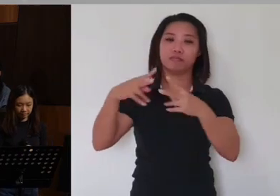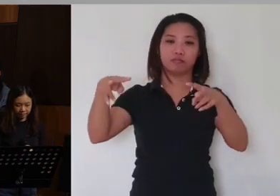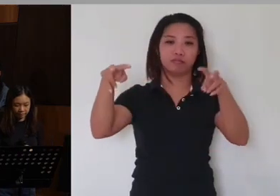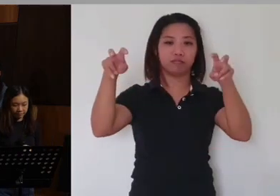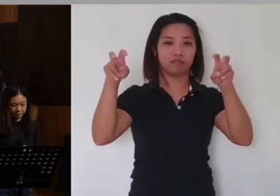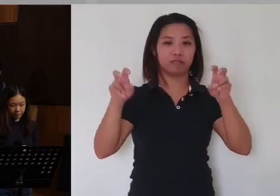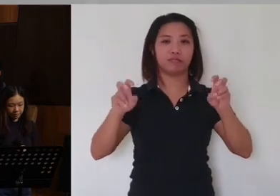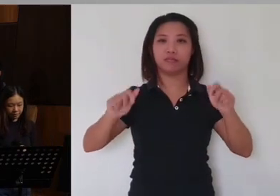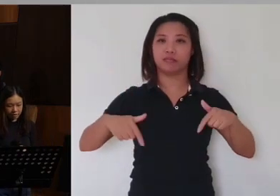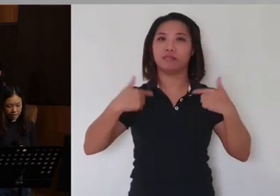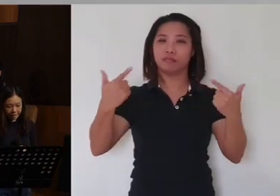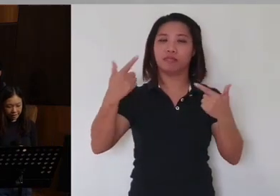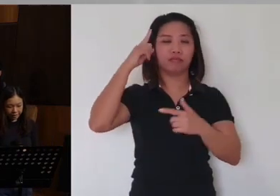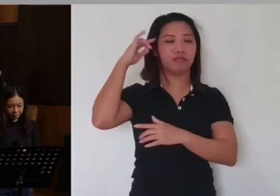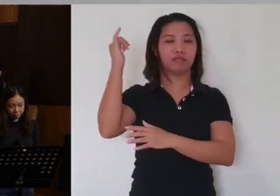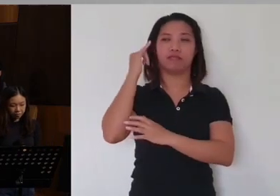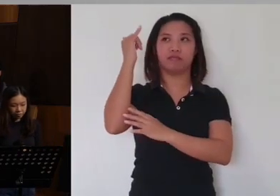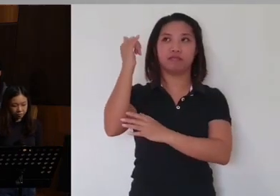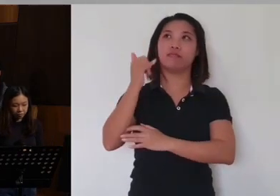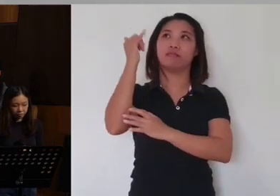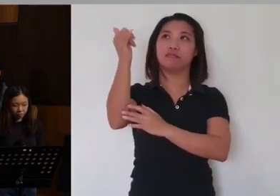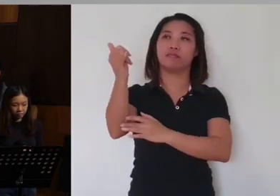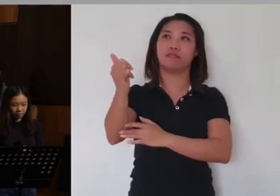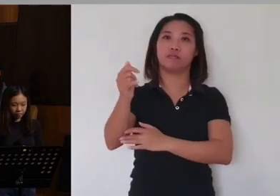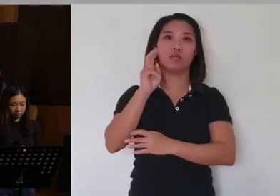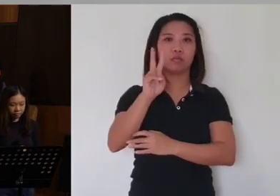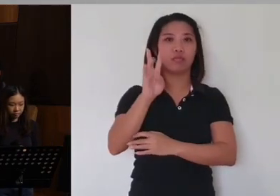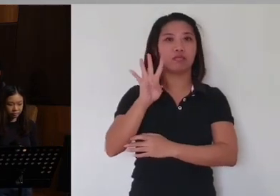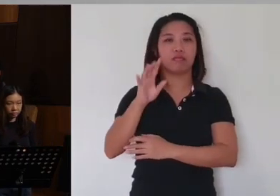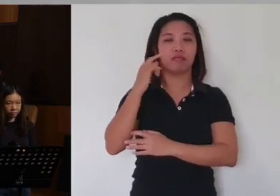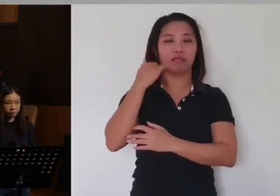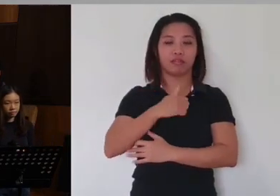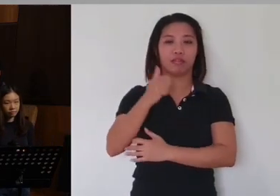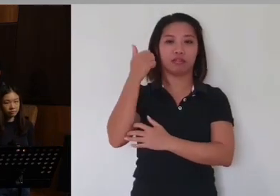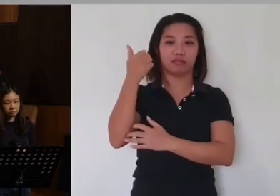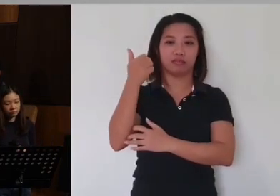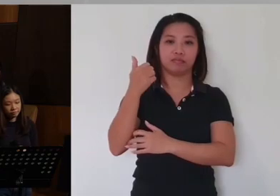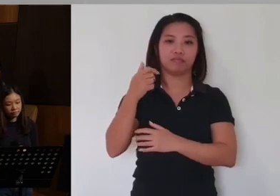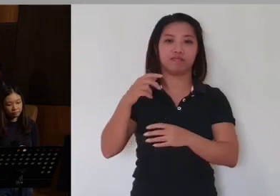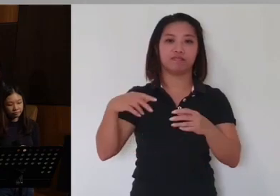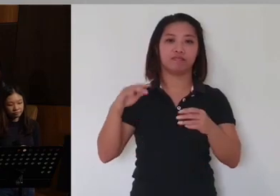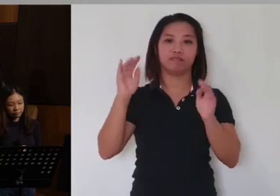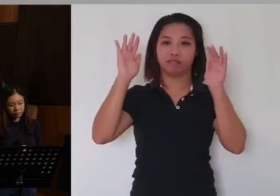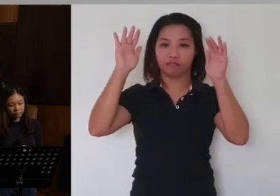who lives forever and ever, the twenty-four elders fall down before Him who is seated on